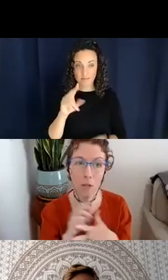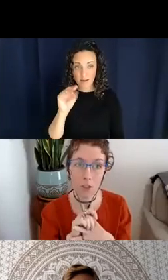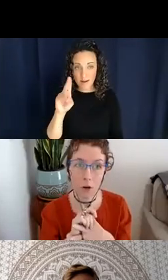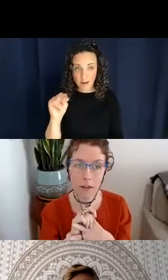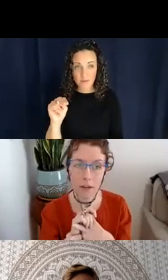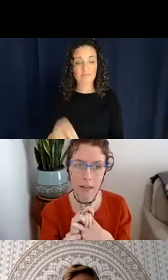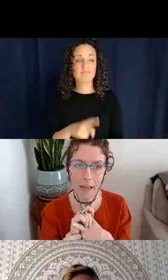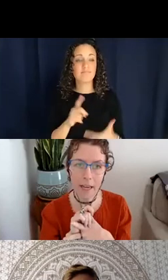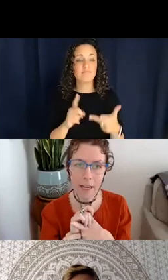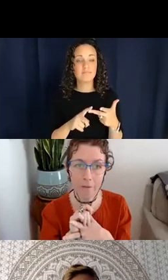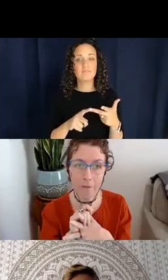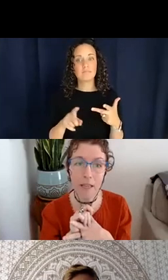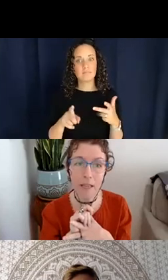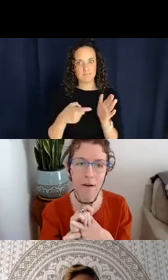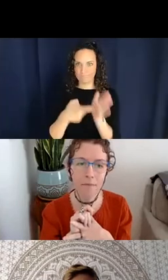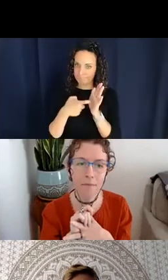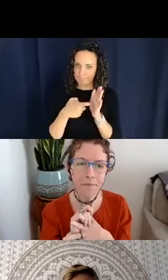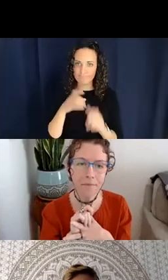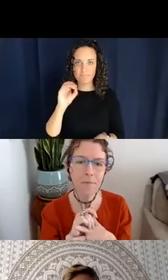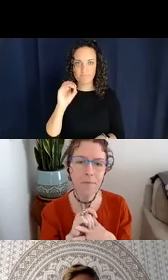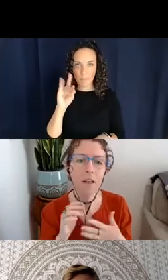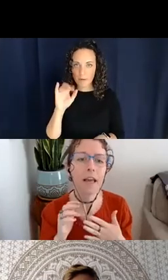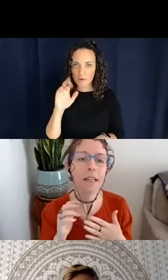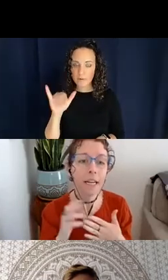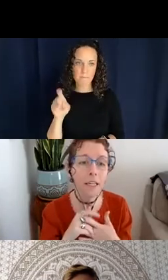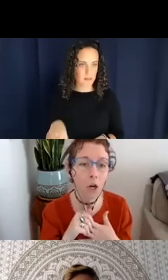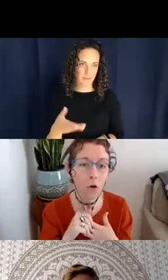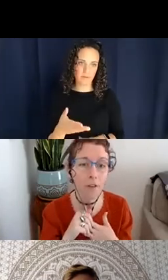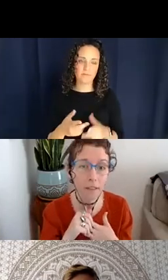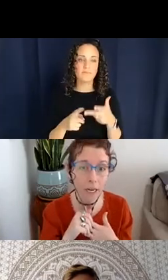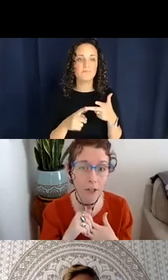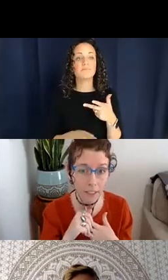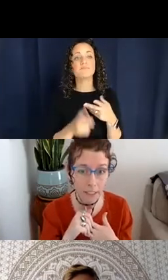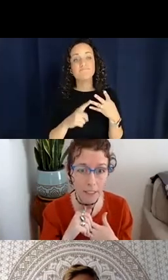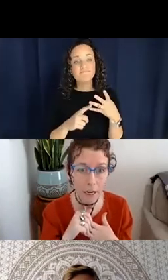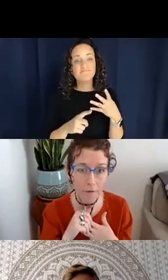right, like they have to be there, they tend to encode physical characteristics of the